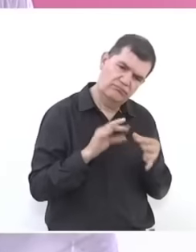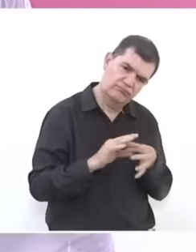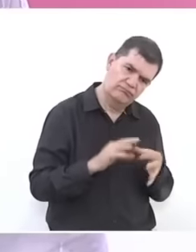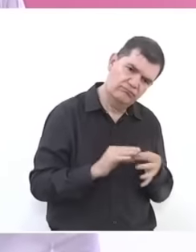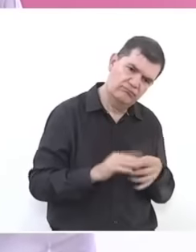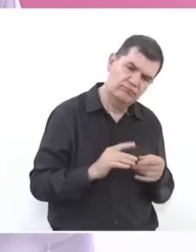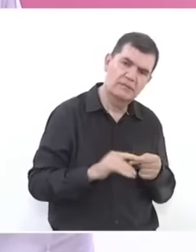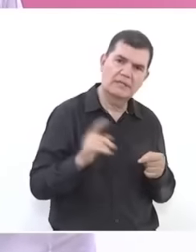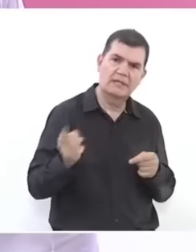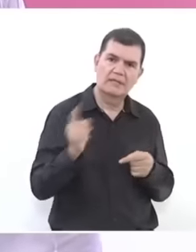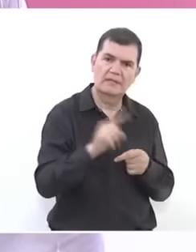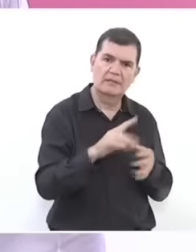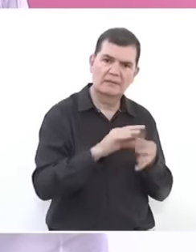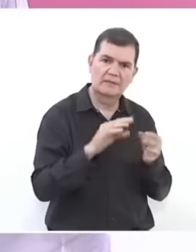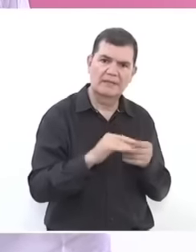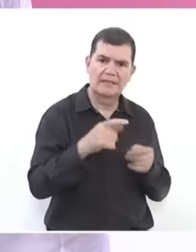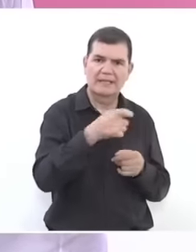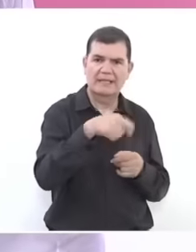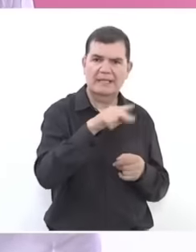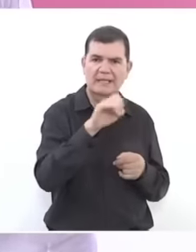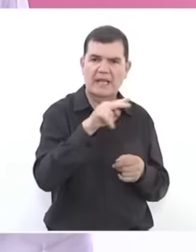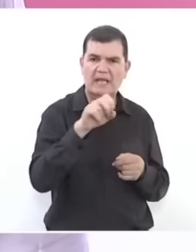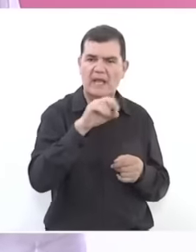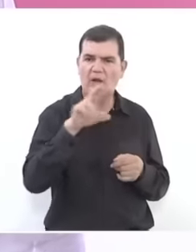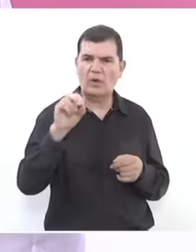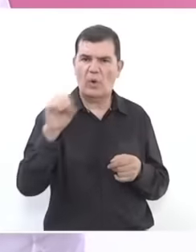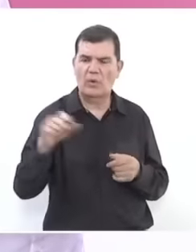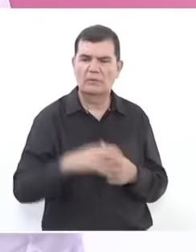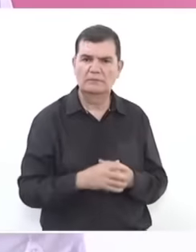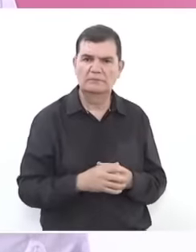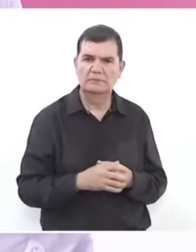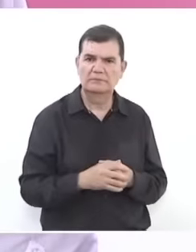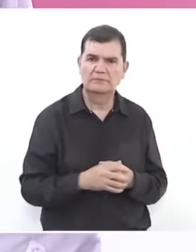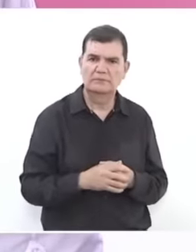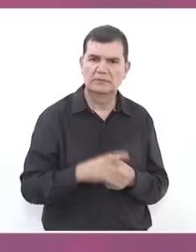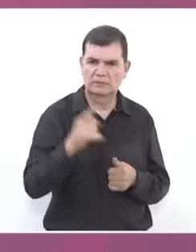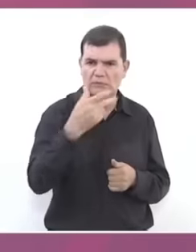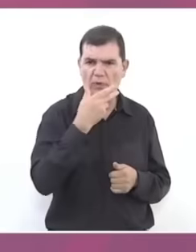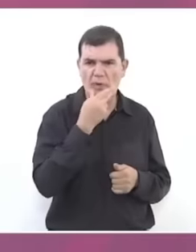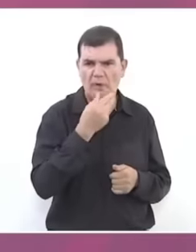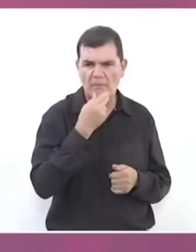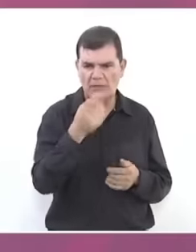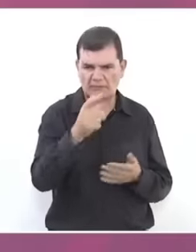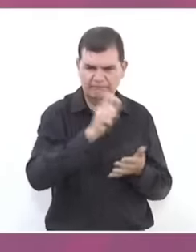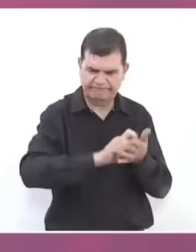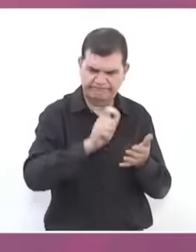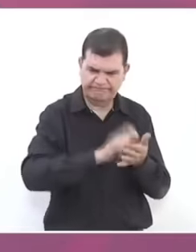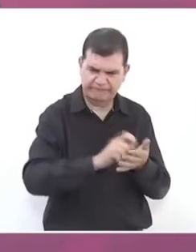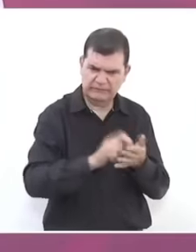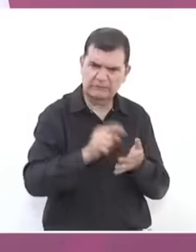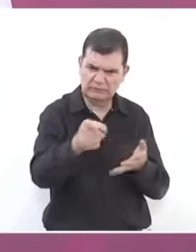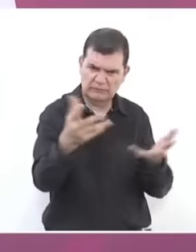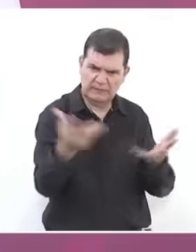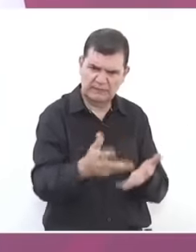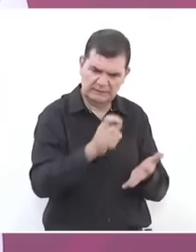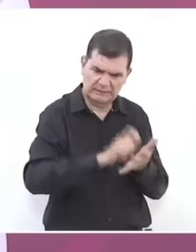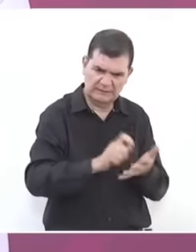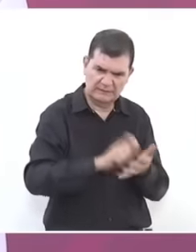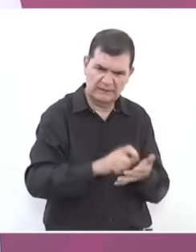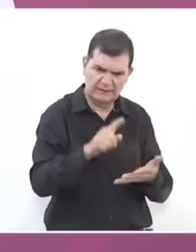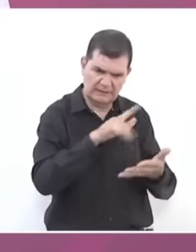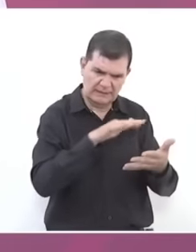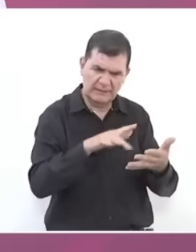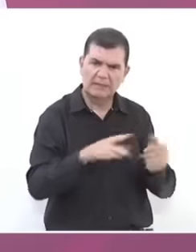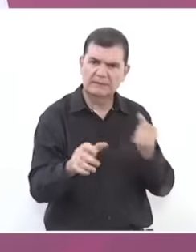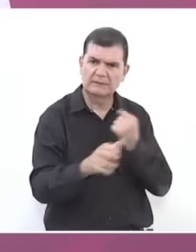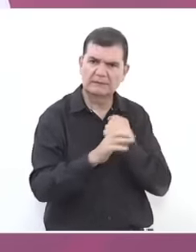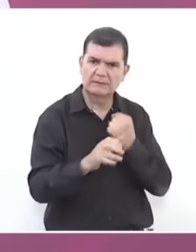Andrés Quinnar Roy. You told him that you are a man of letters, put there that the salary of the